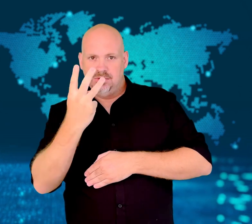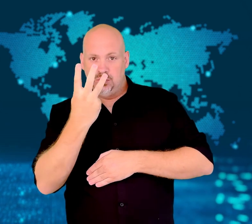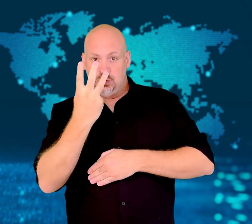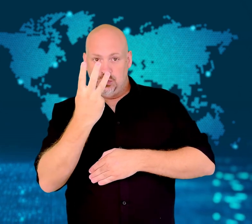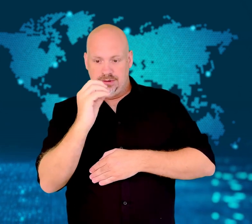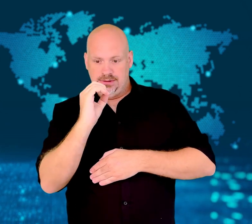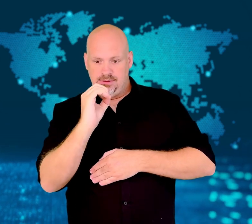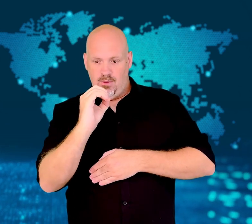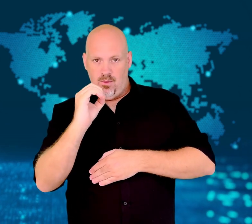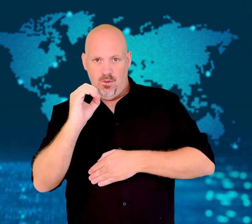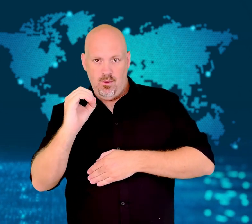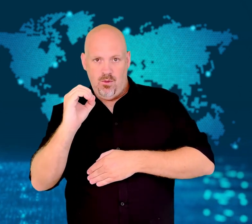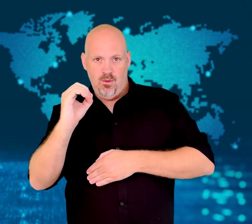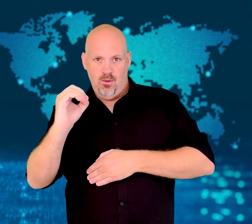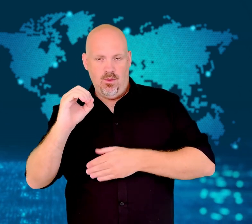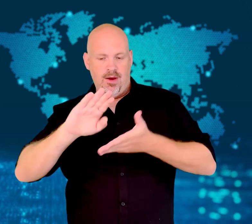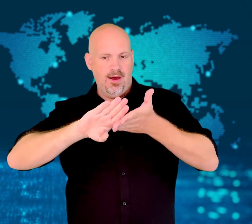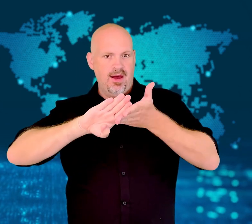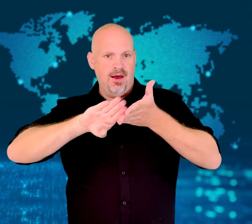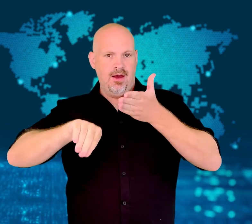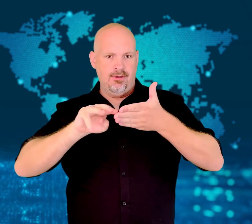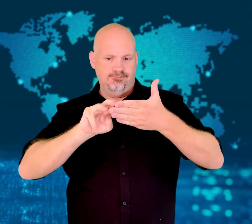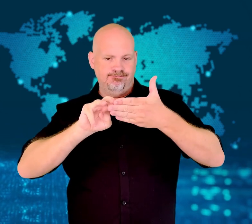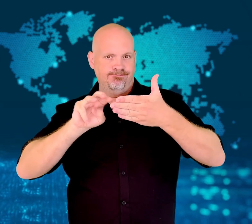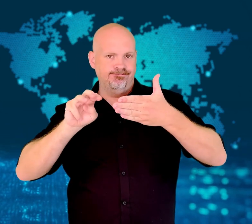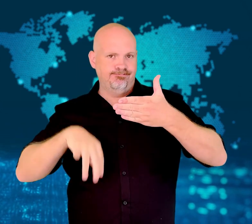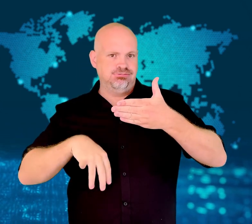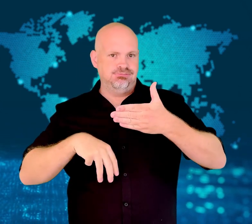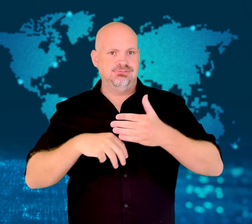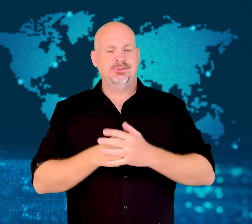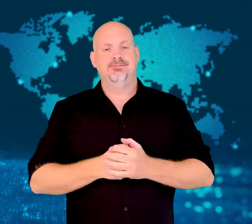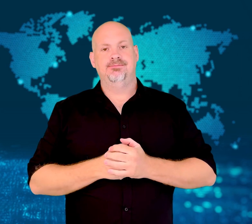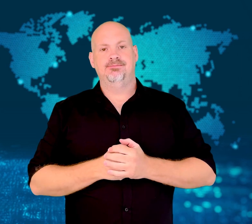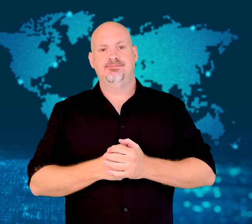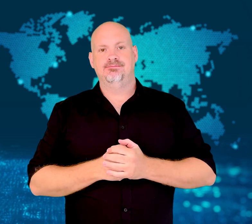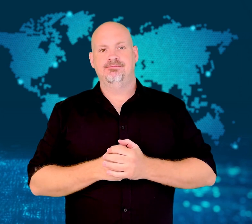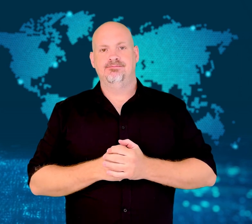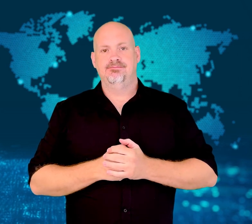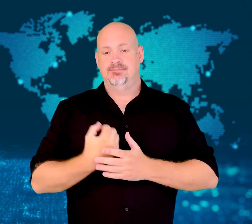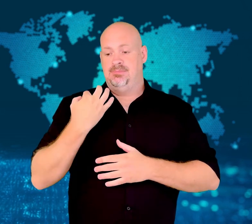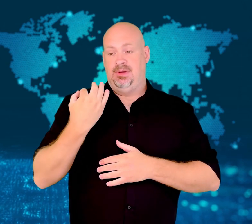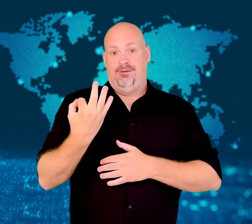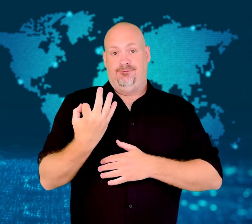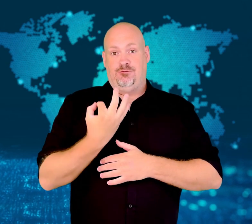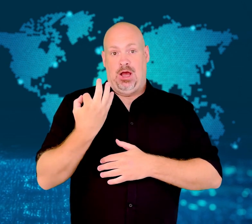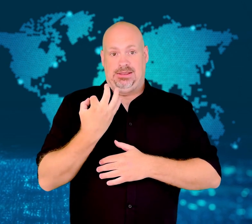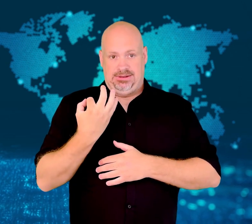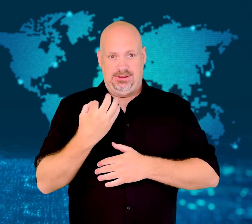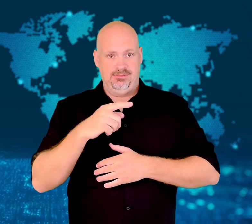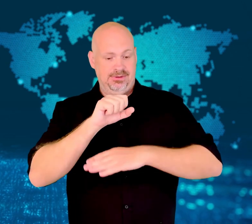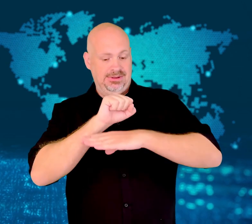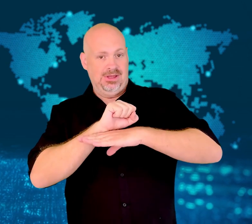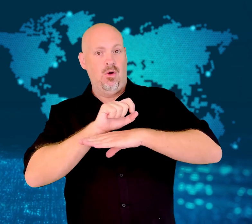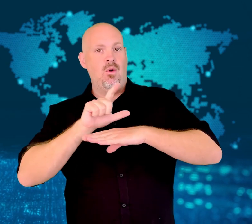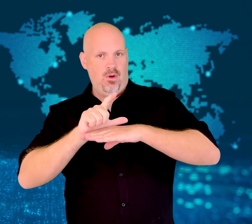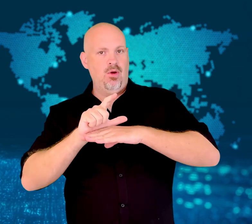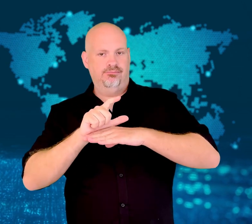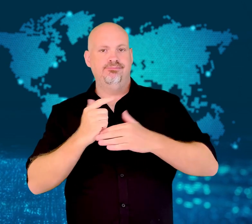Last Friday, Sierra Leone introduced a new family of bank currency